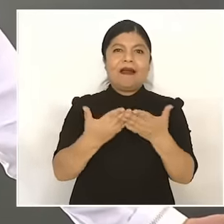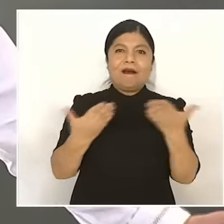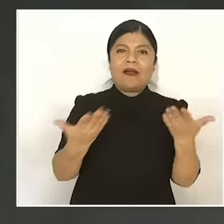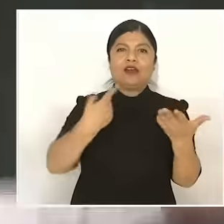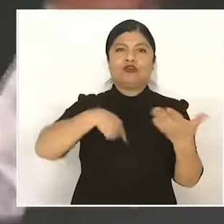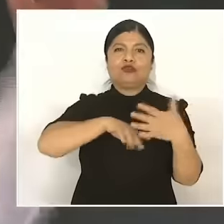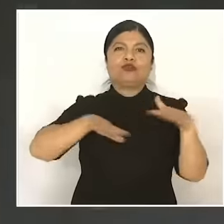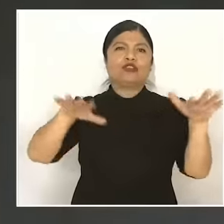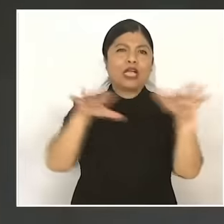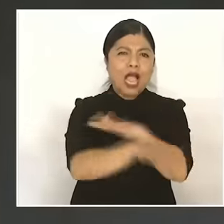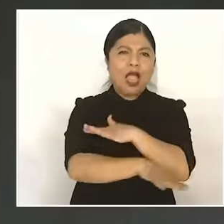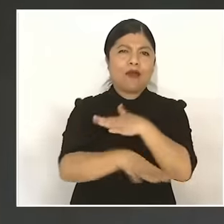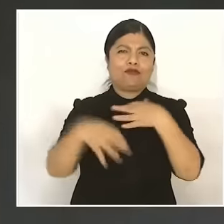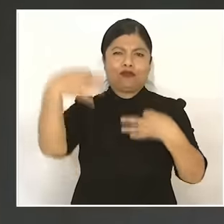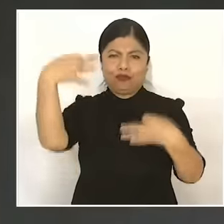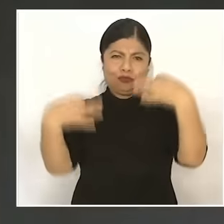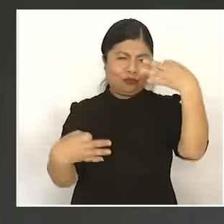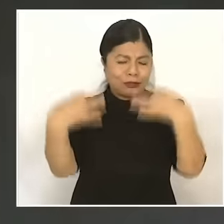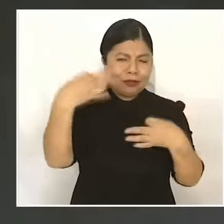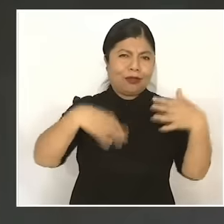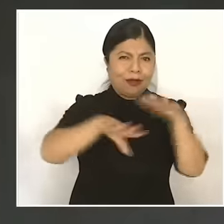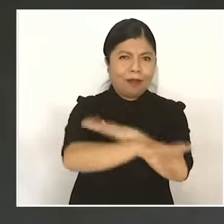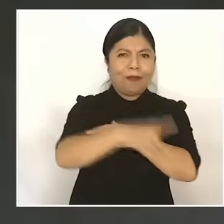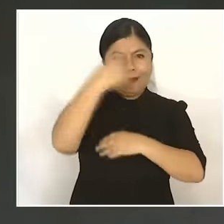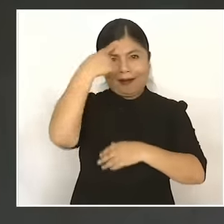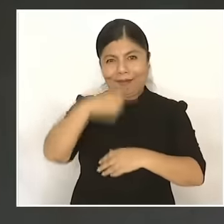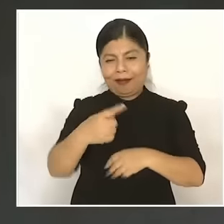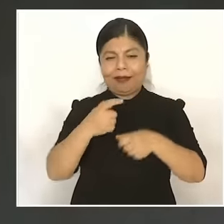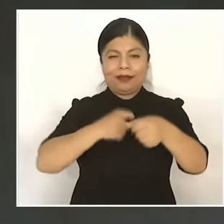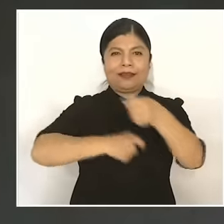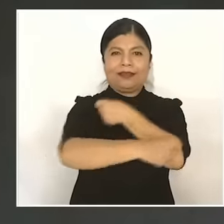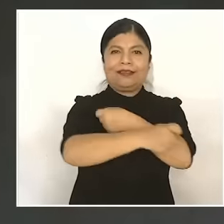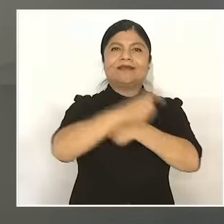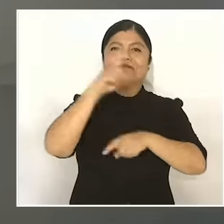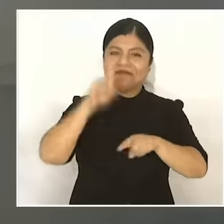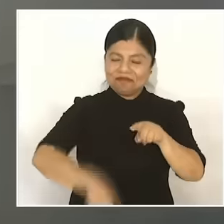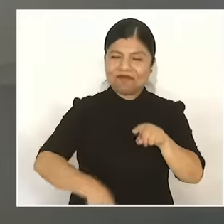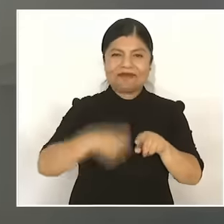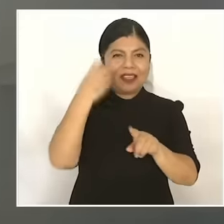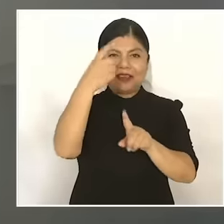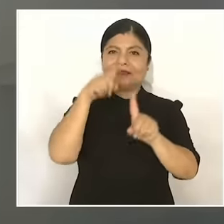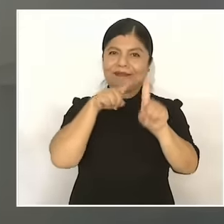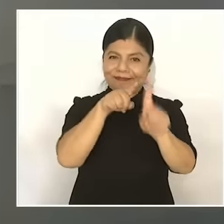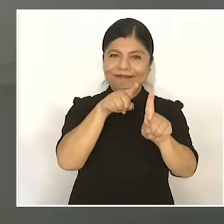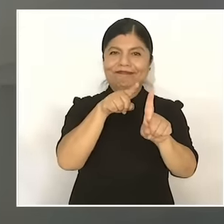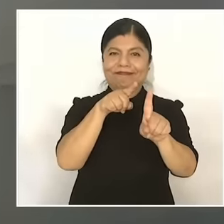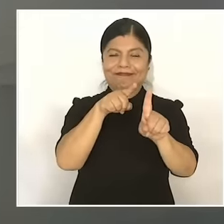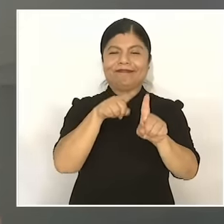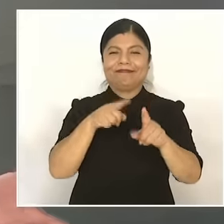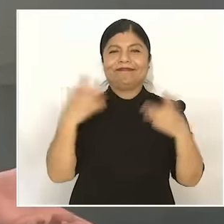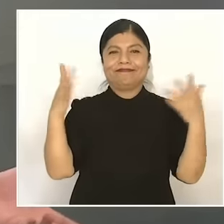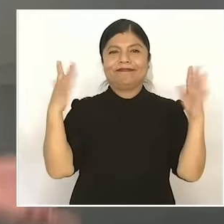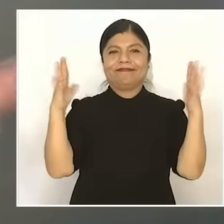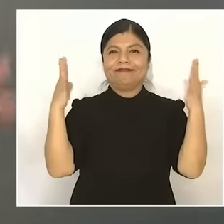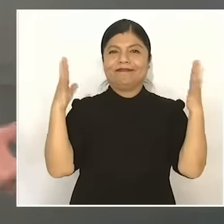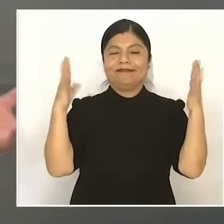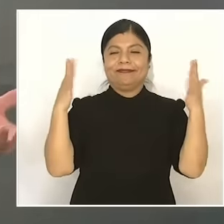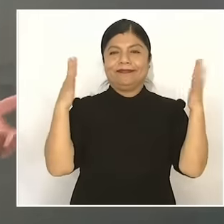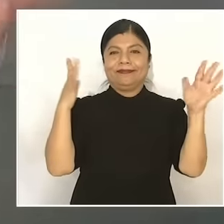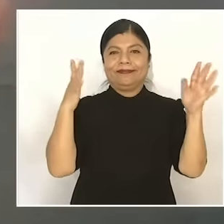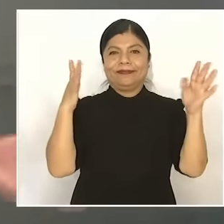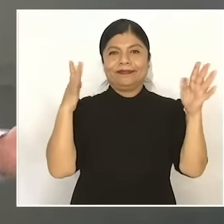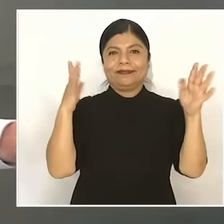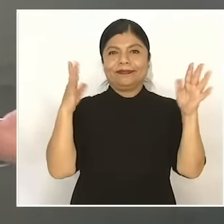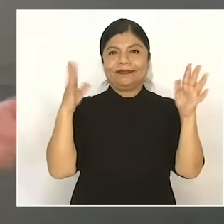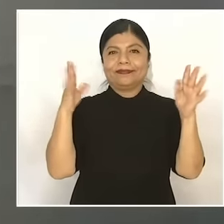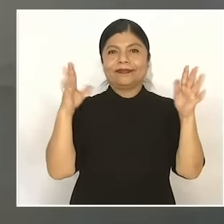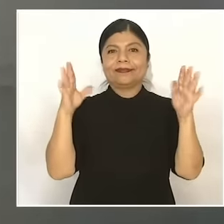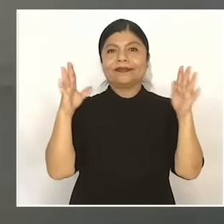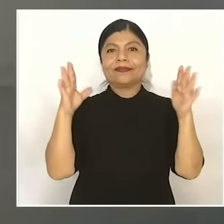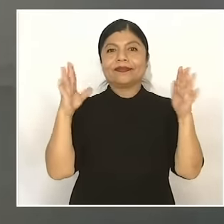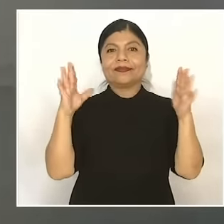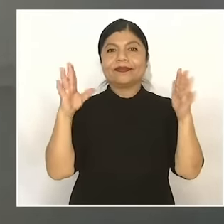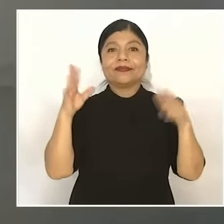banish corruption and how do we do it because with the people the